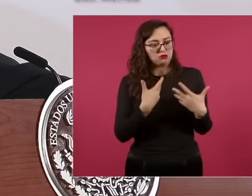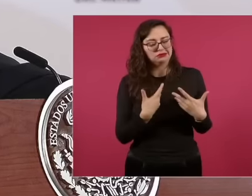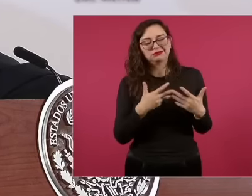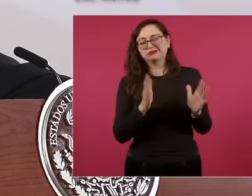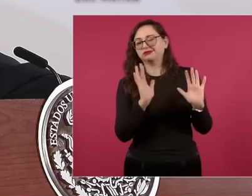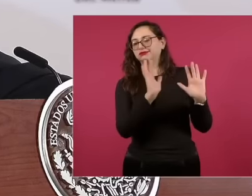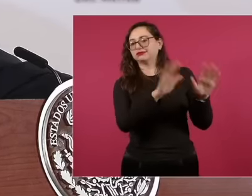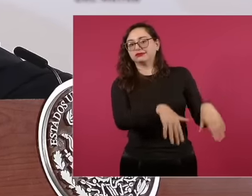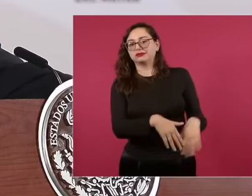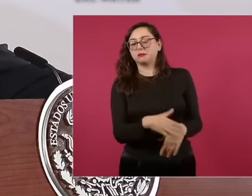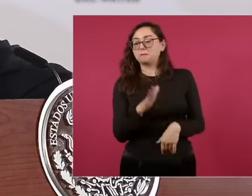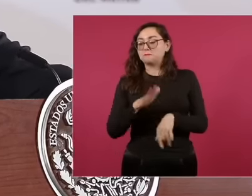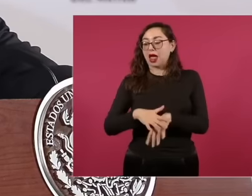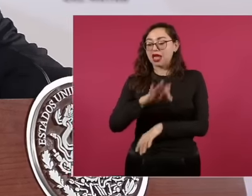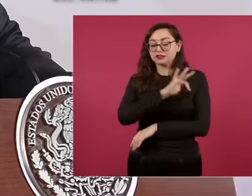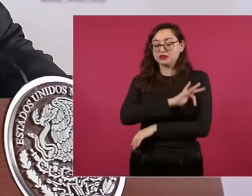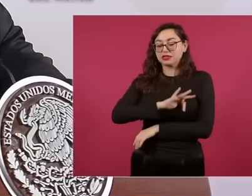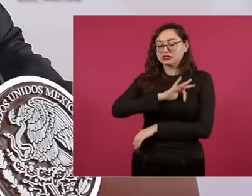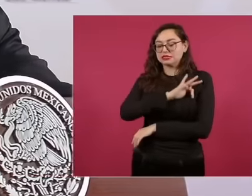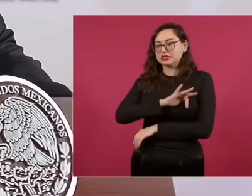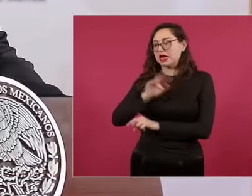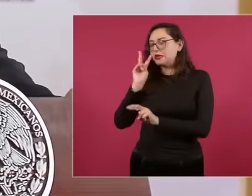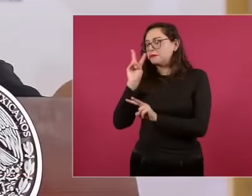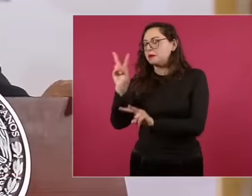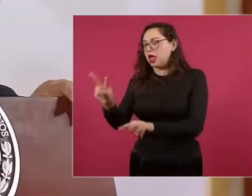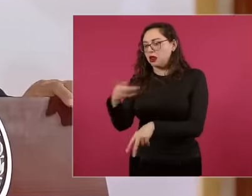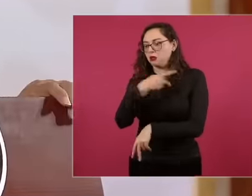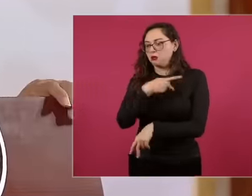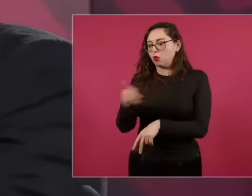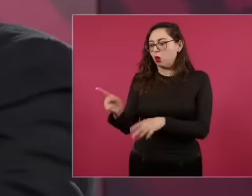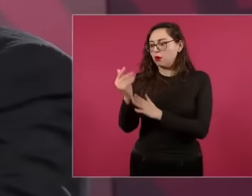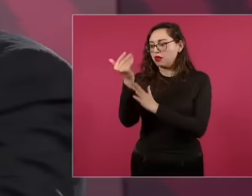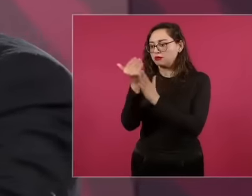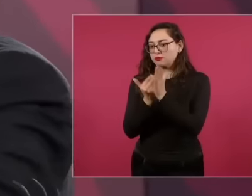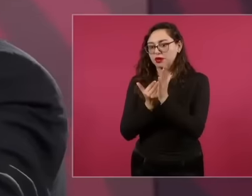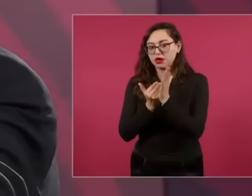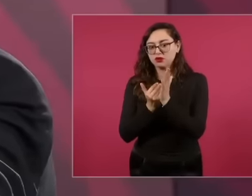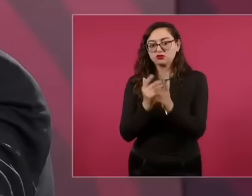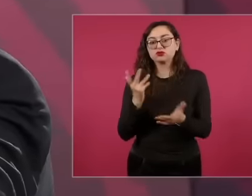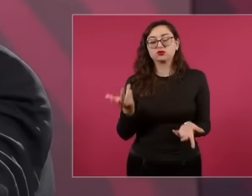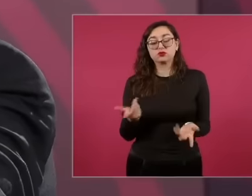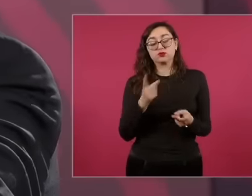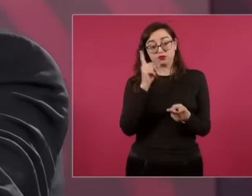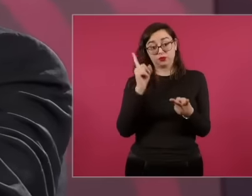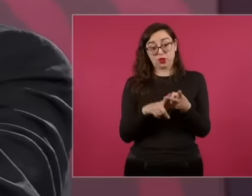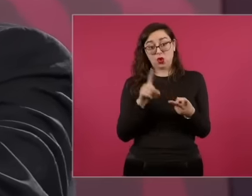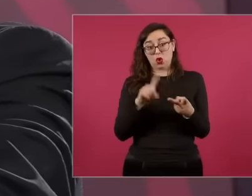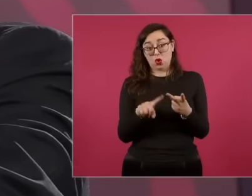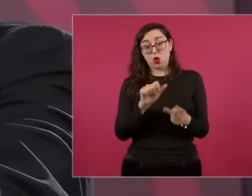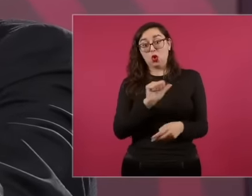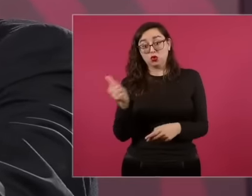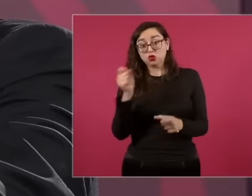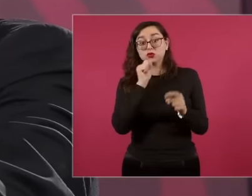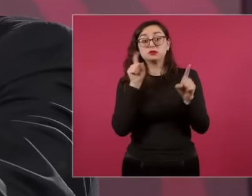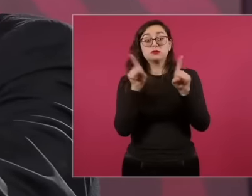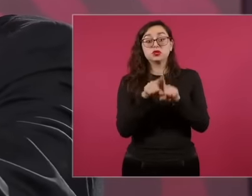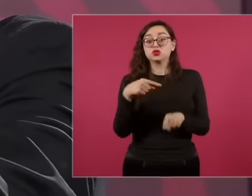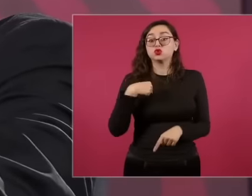the happiness Of course that produces and the other thing that I am very happy about is because the